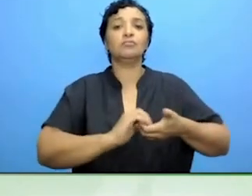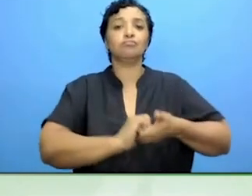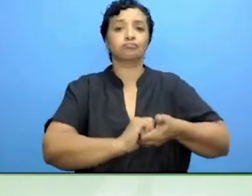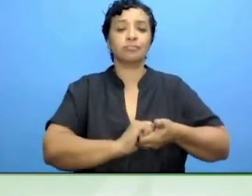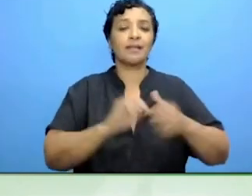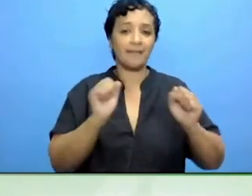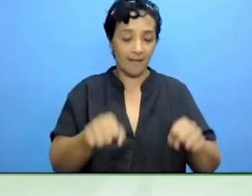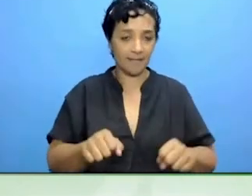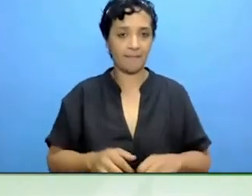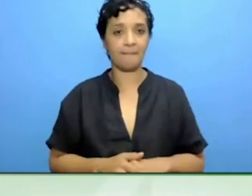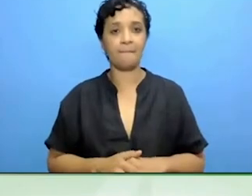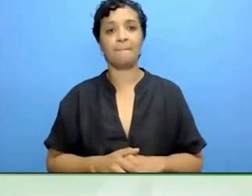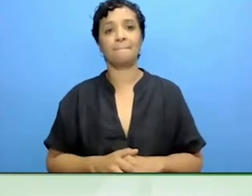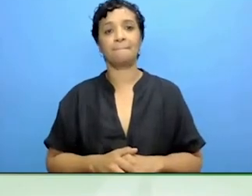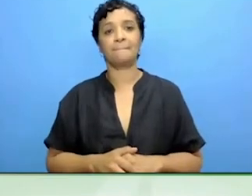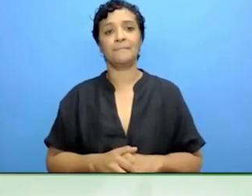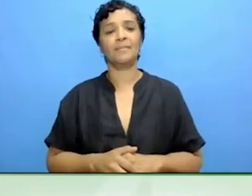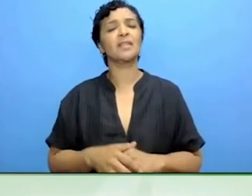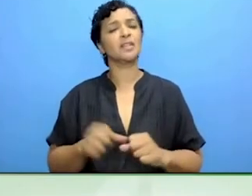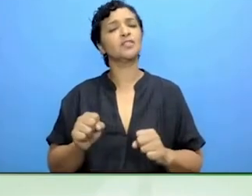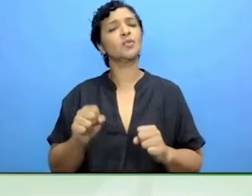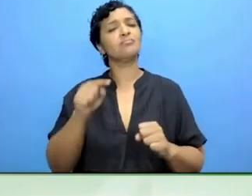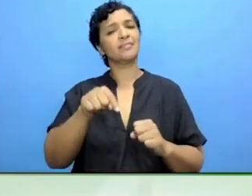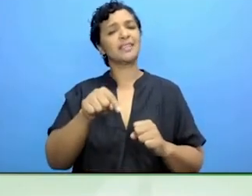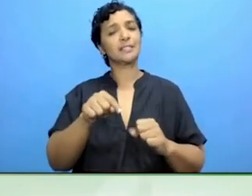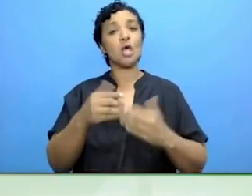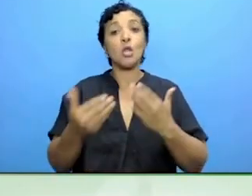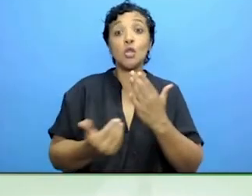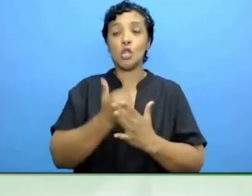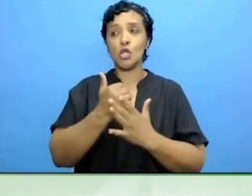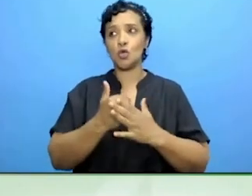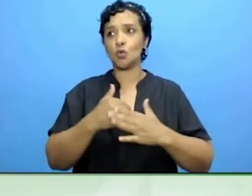It is very fertile ground and certainly it would be worth people